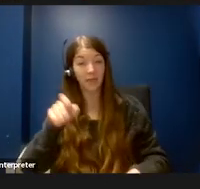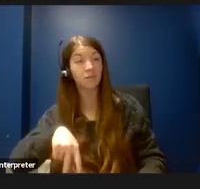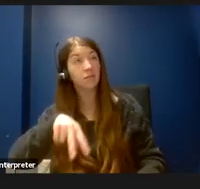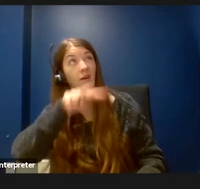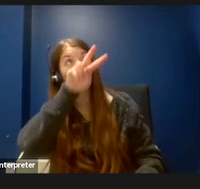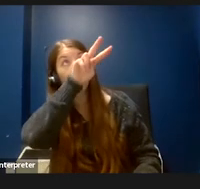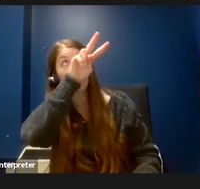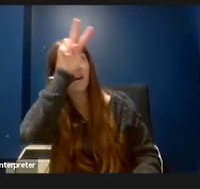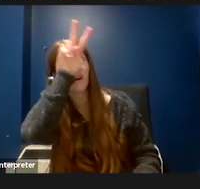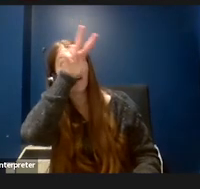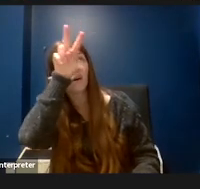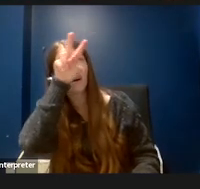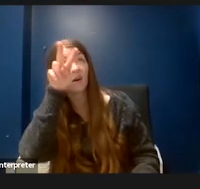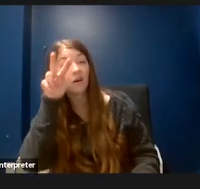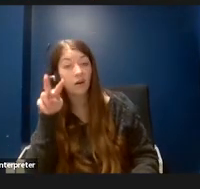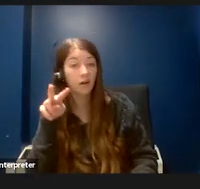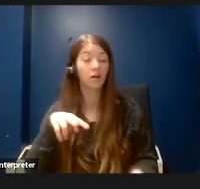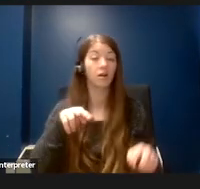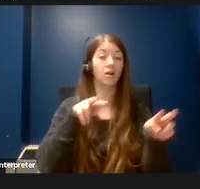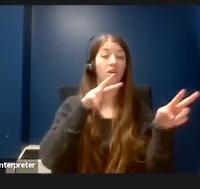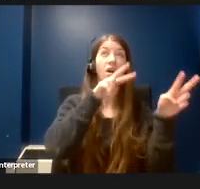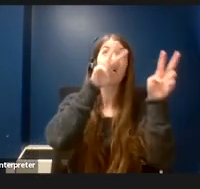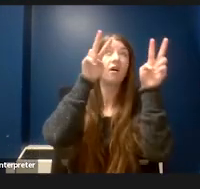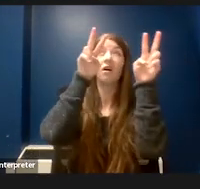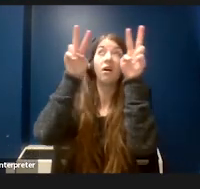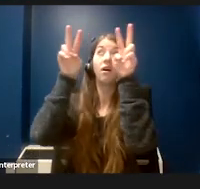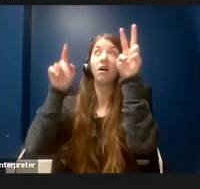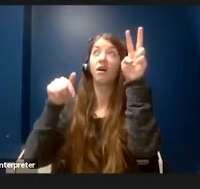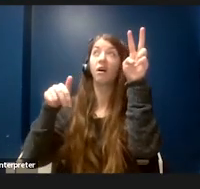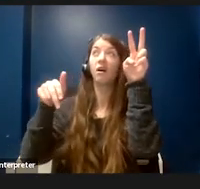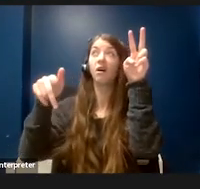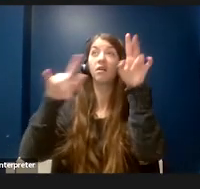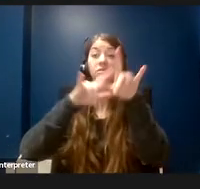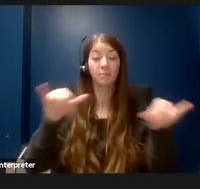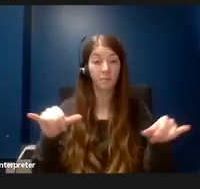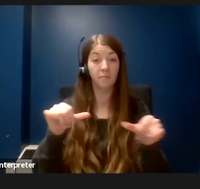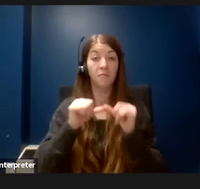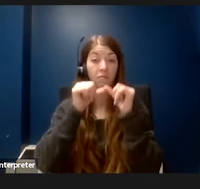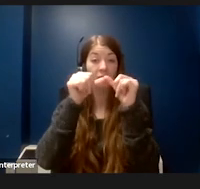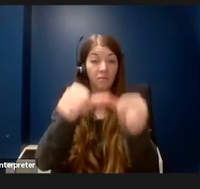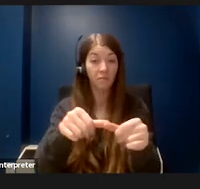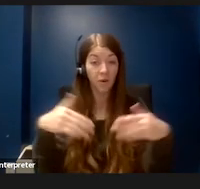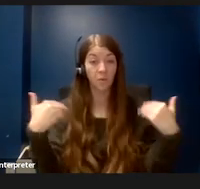but looking up and walking around for an extended period of time caused extensive strain to my back